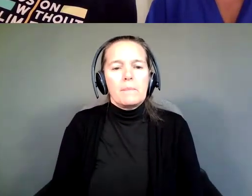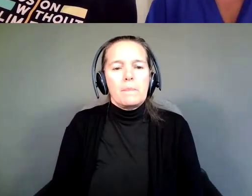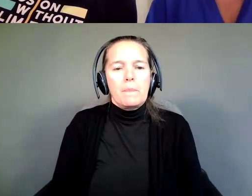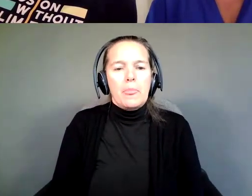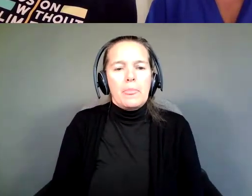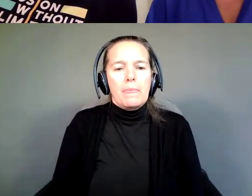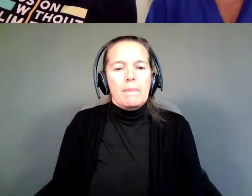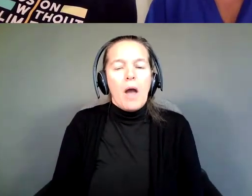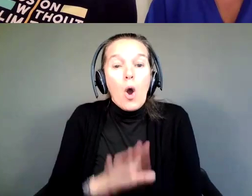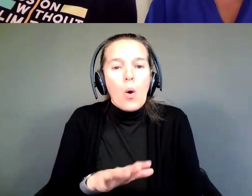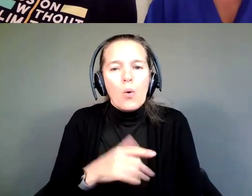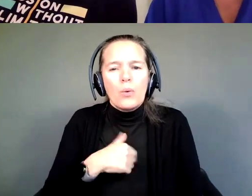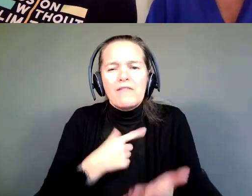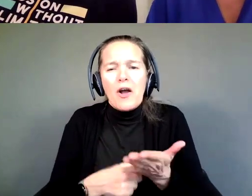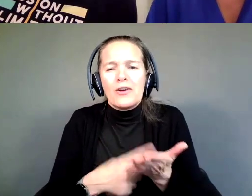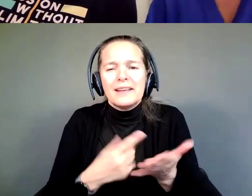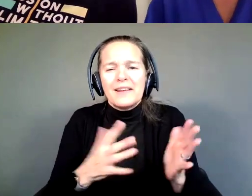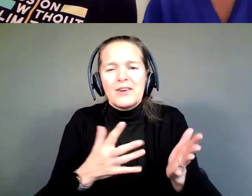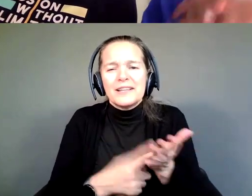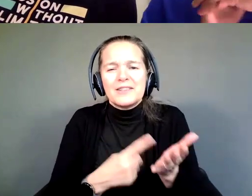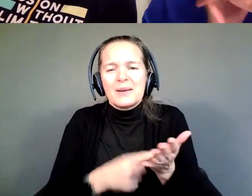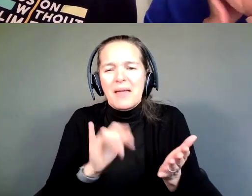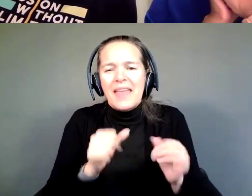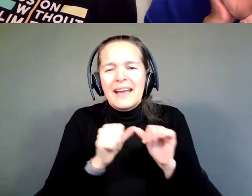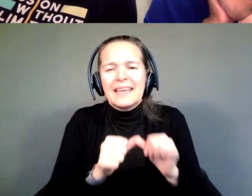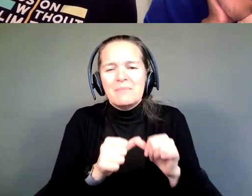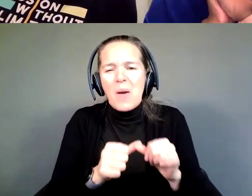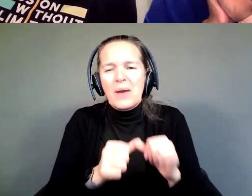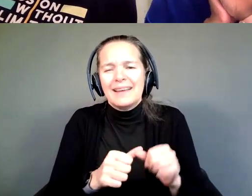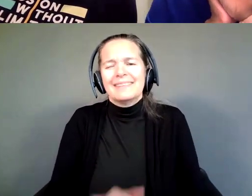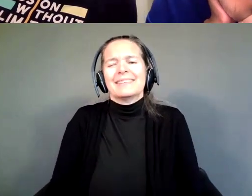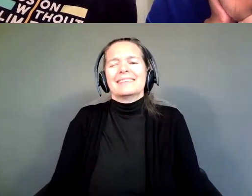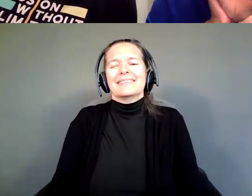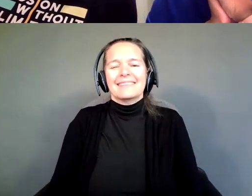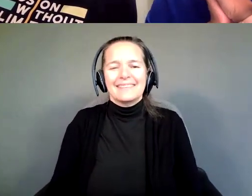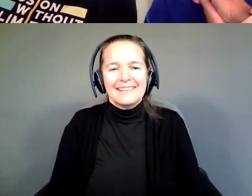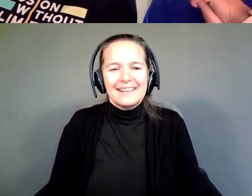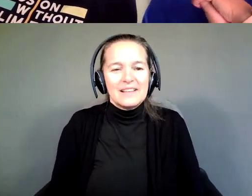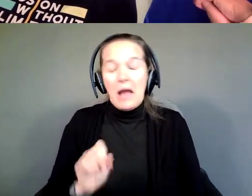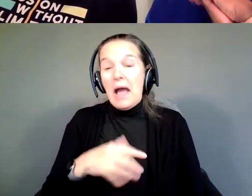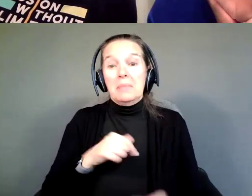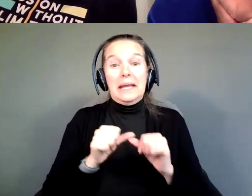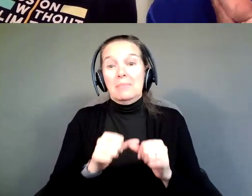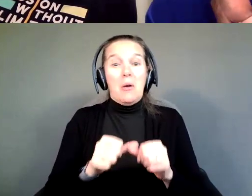I guess we've already talked about that. Keep going! So, I'm just going to keep going and ask you the same question.